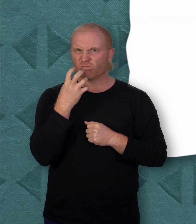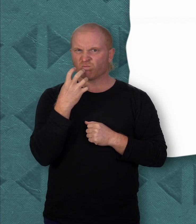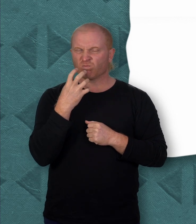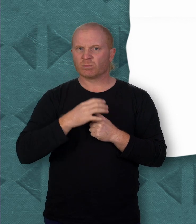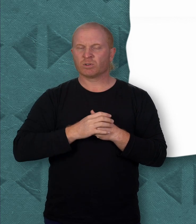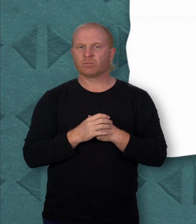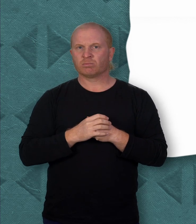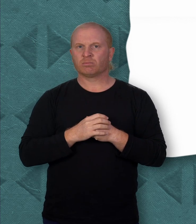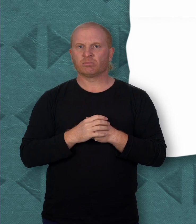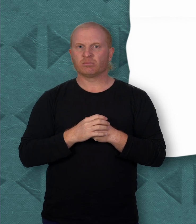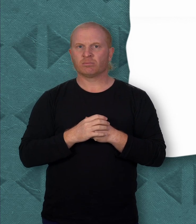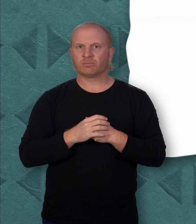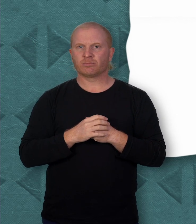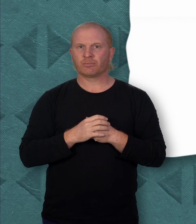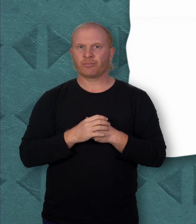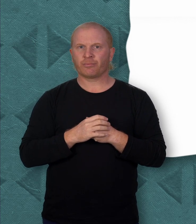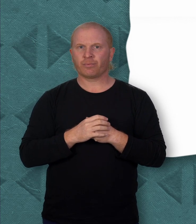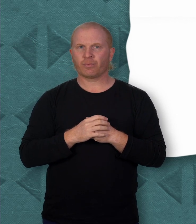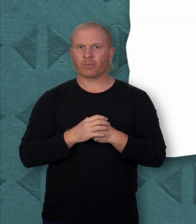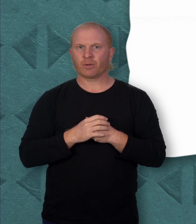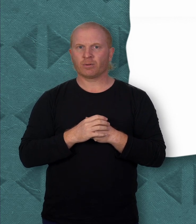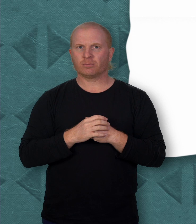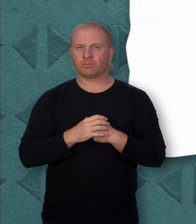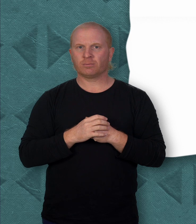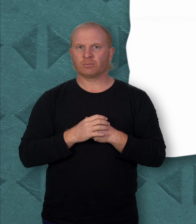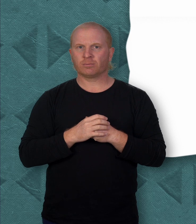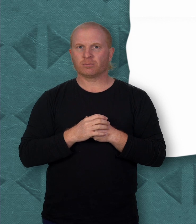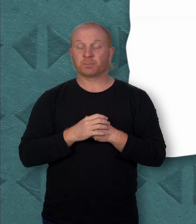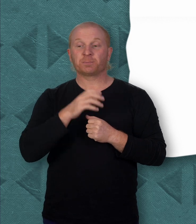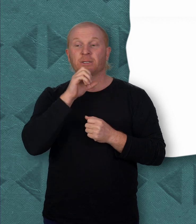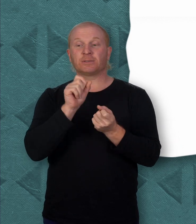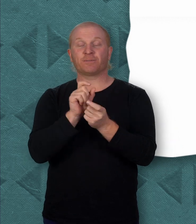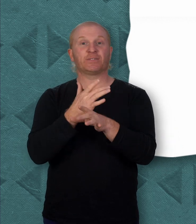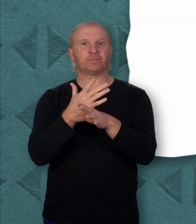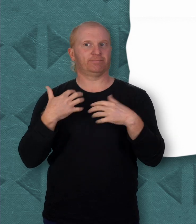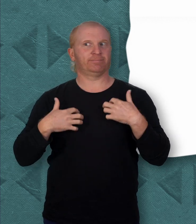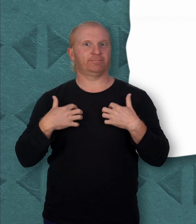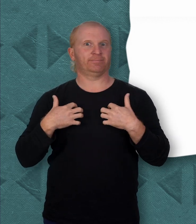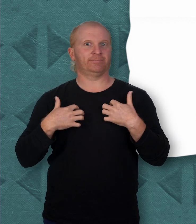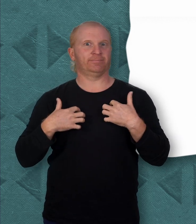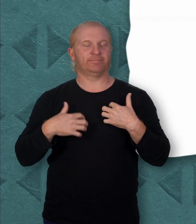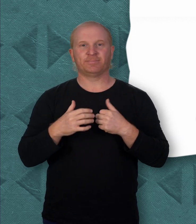(cat meowing) The man selling fish was delighted.